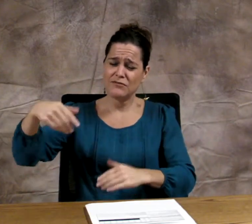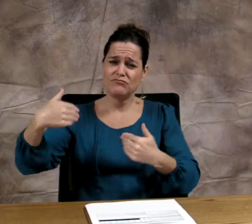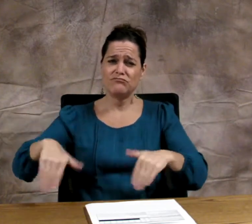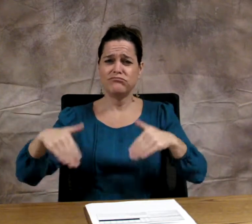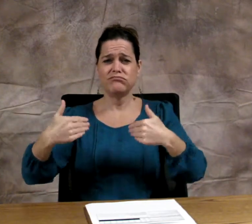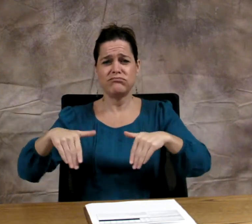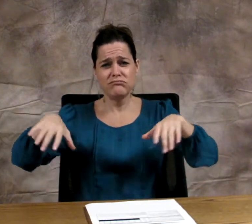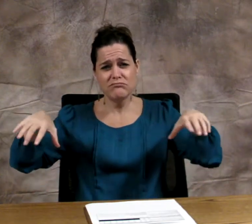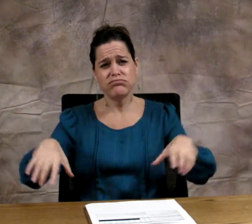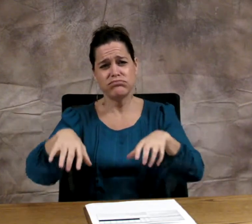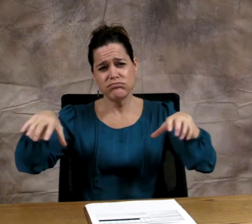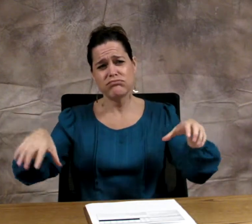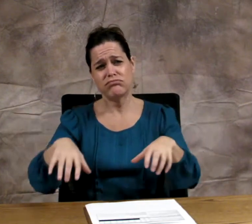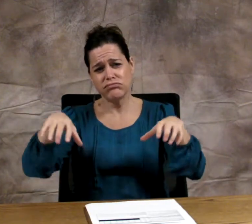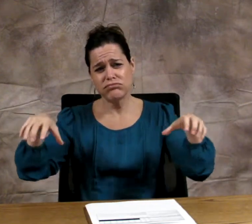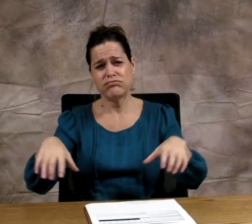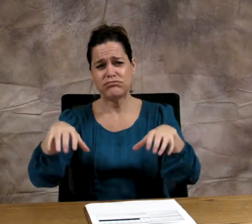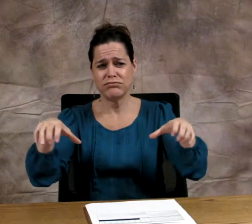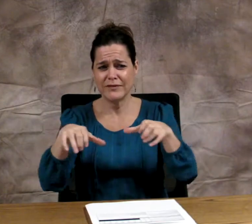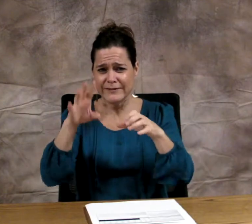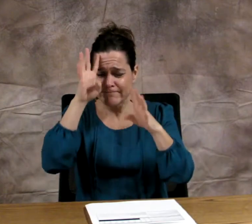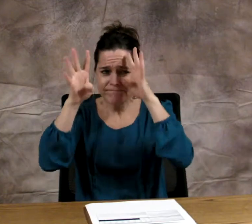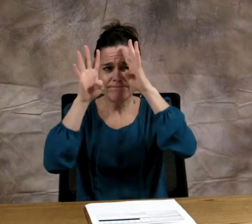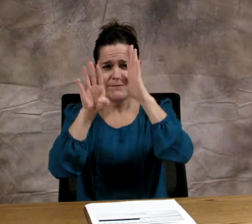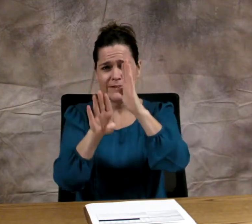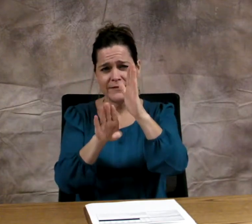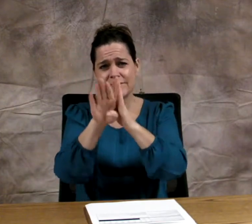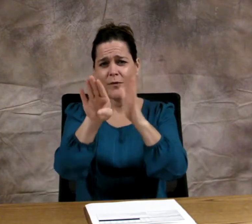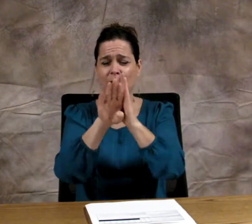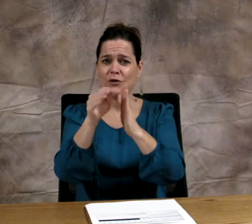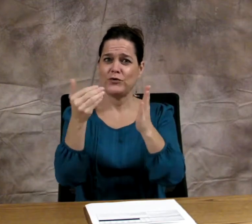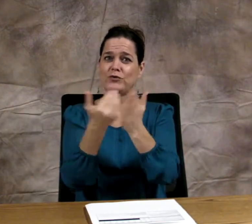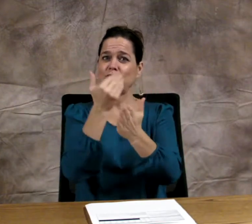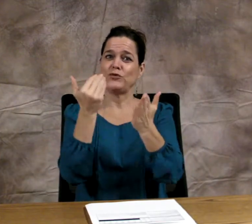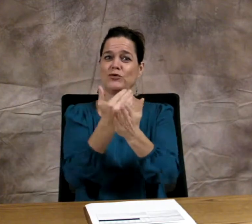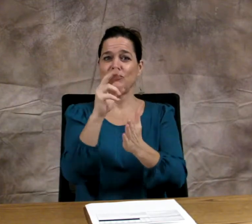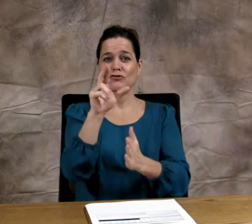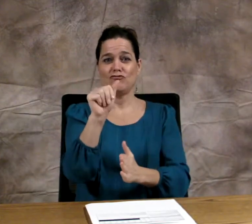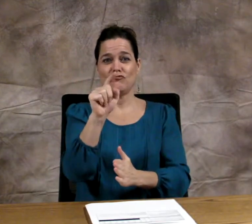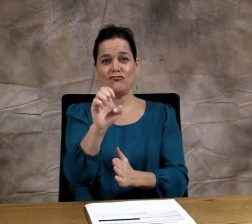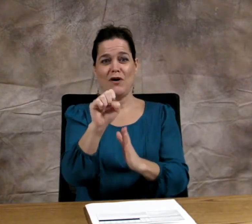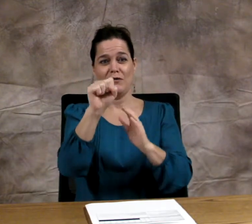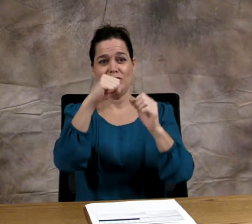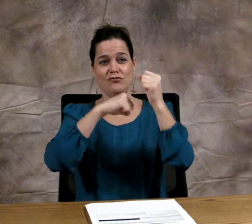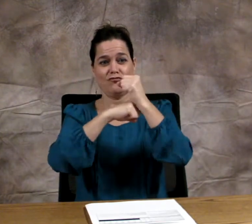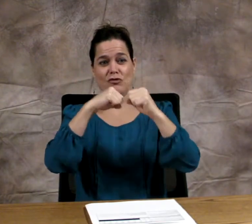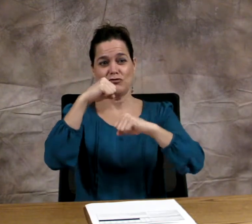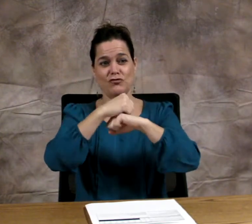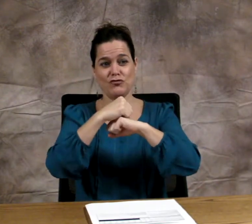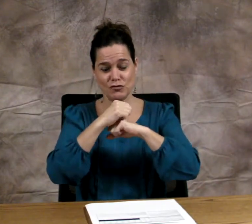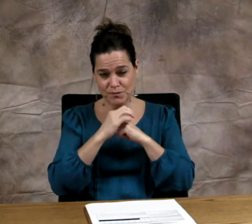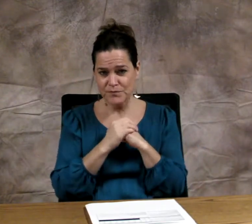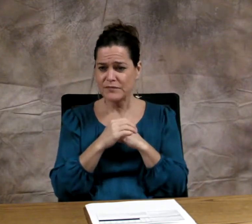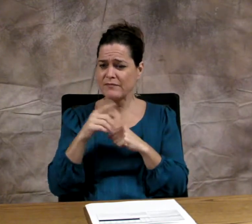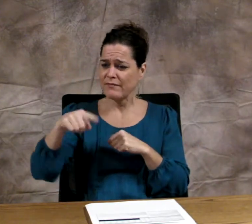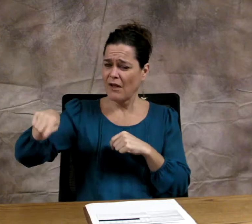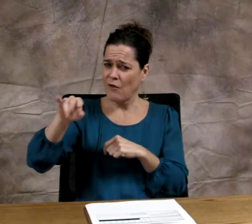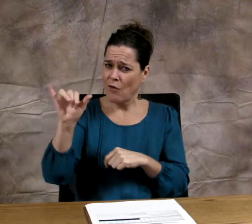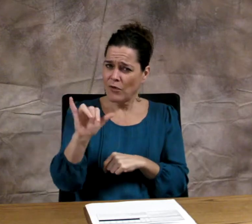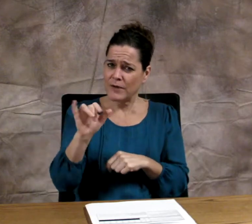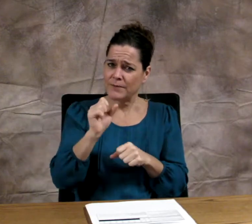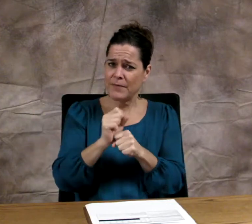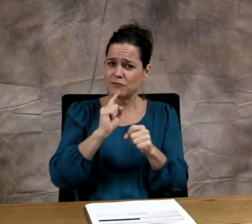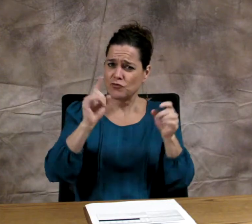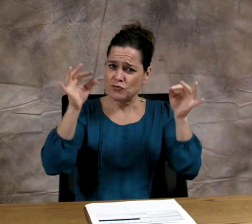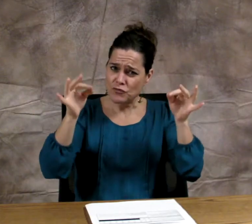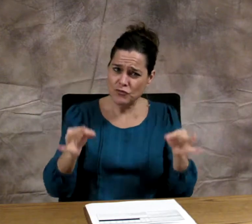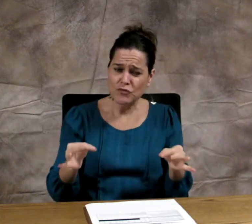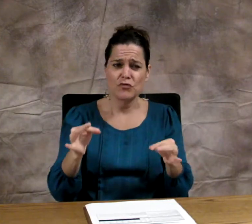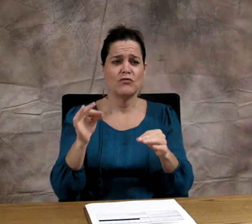They worked hard and diligently in developing this new rate structure. They also made